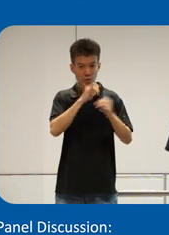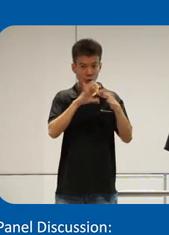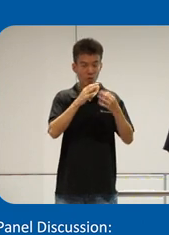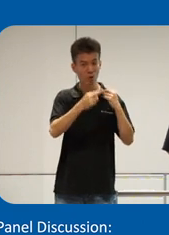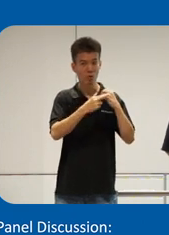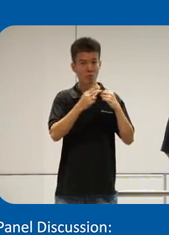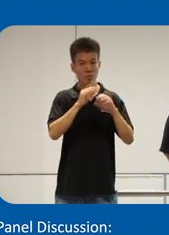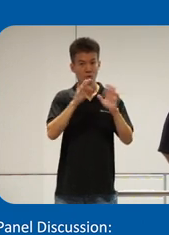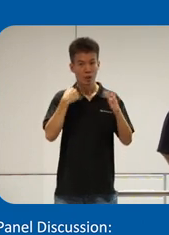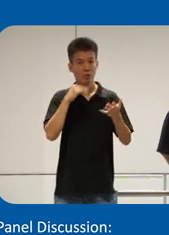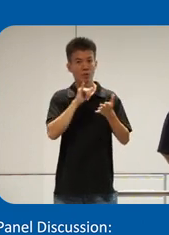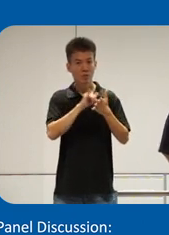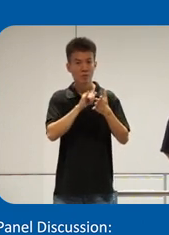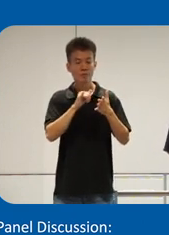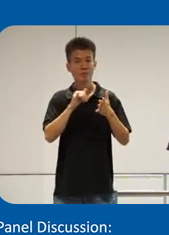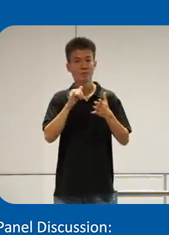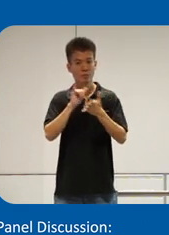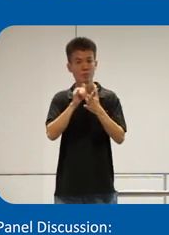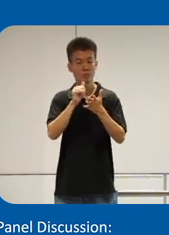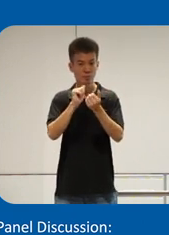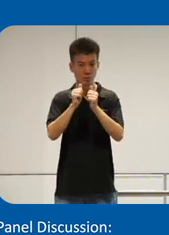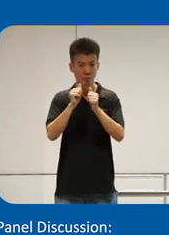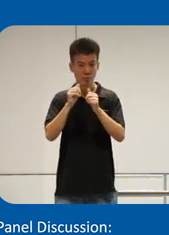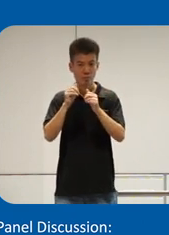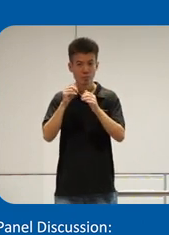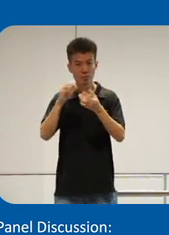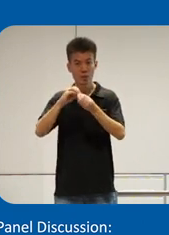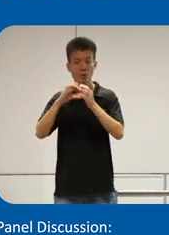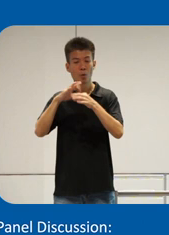we don't have it head-to-head competition and also the number of person with disability in